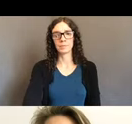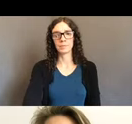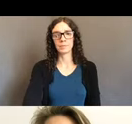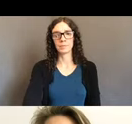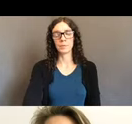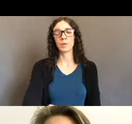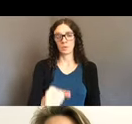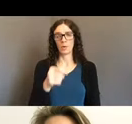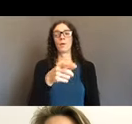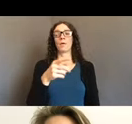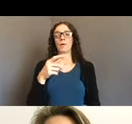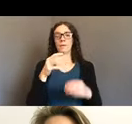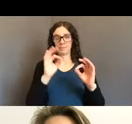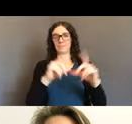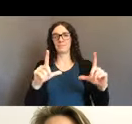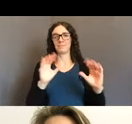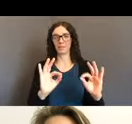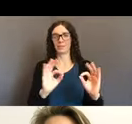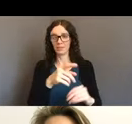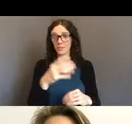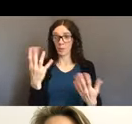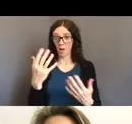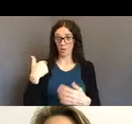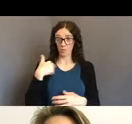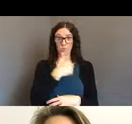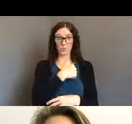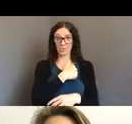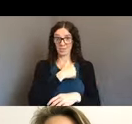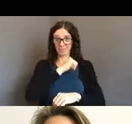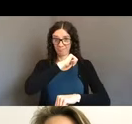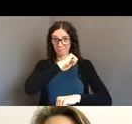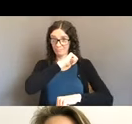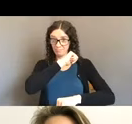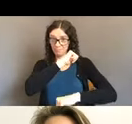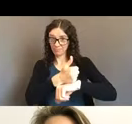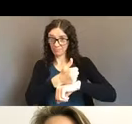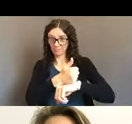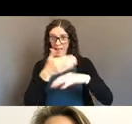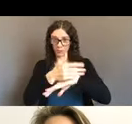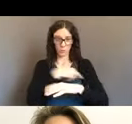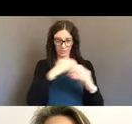there we go, what we were able to achieve in the end is Senate Bill 1606.